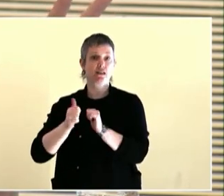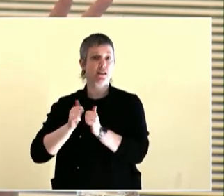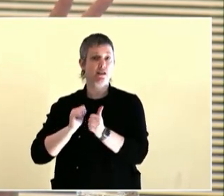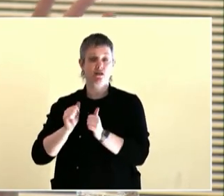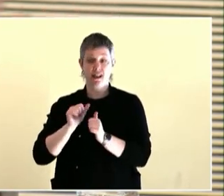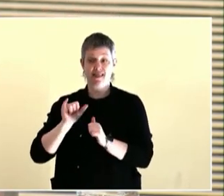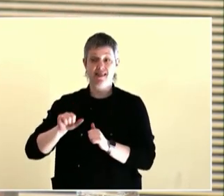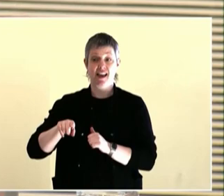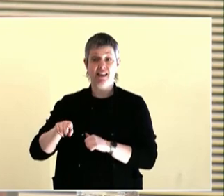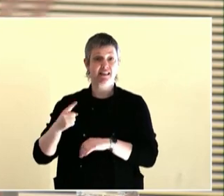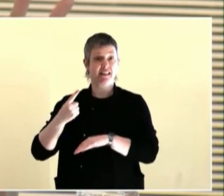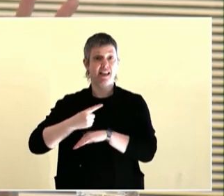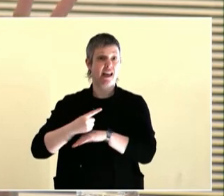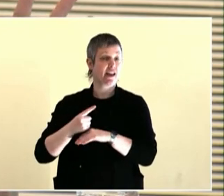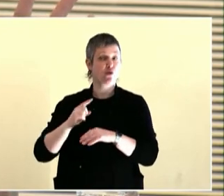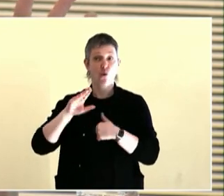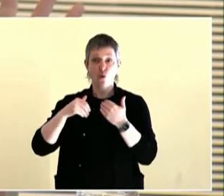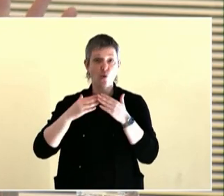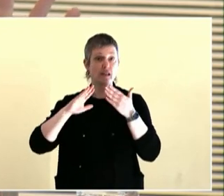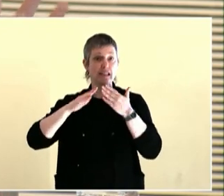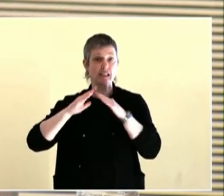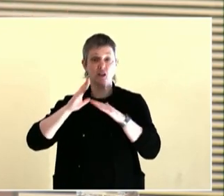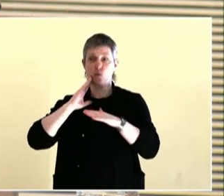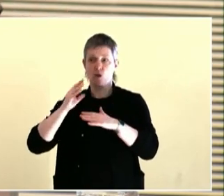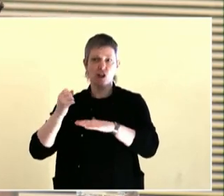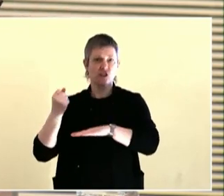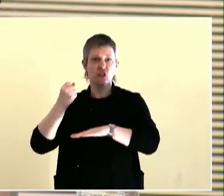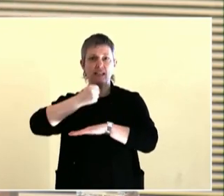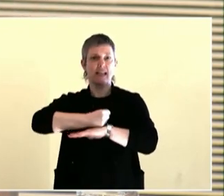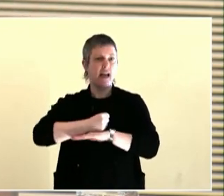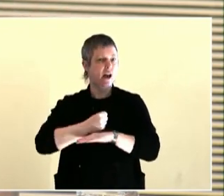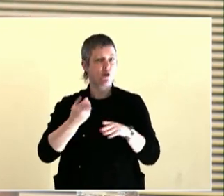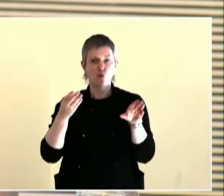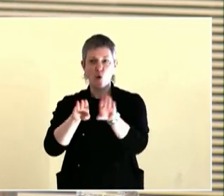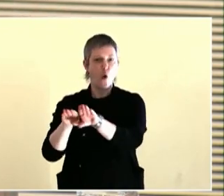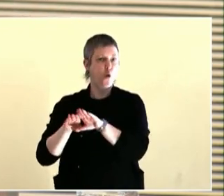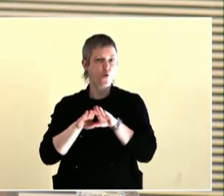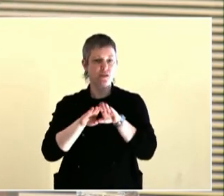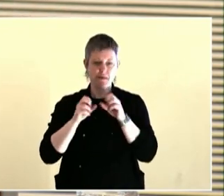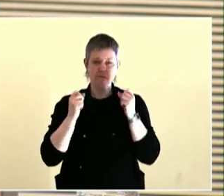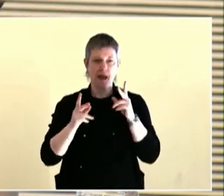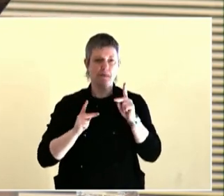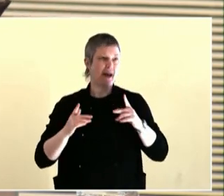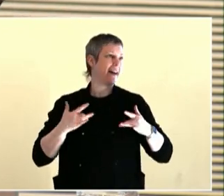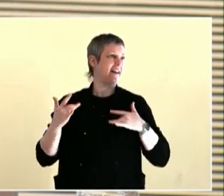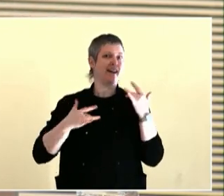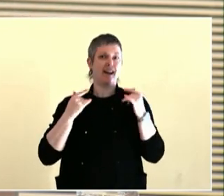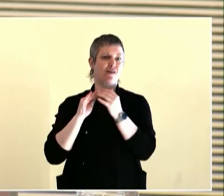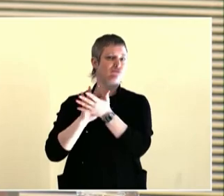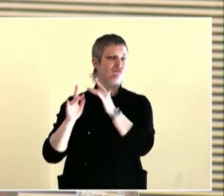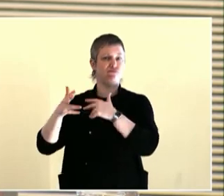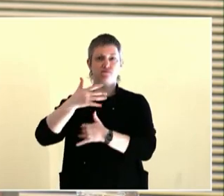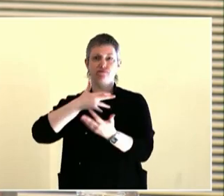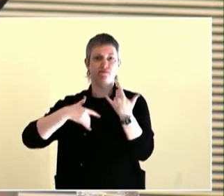was set up with the goal for them to go in and influence and impact the system and change the system for them, so that the